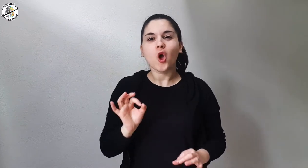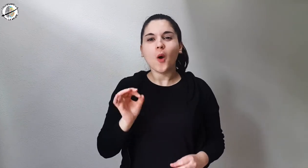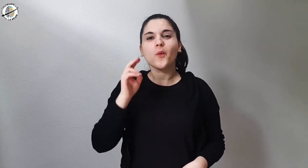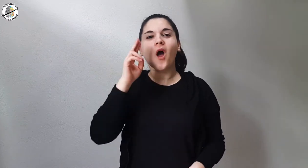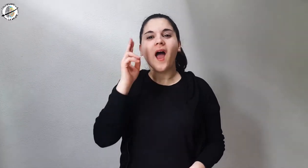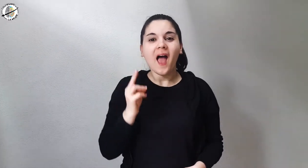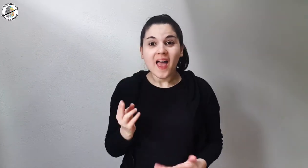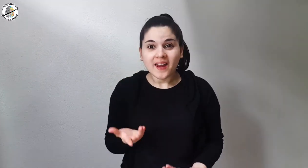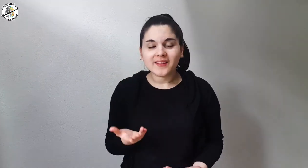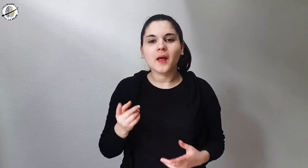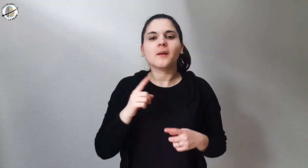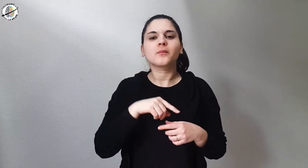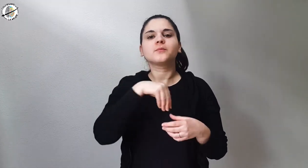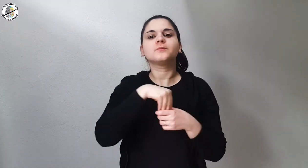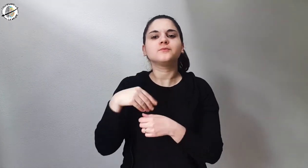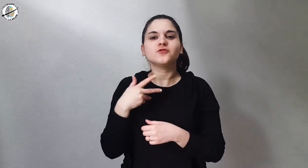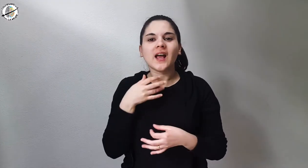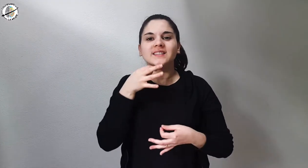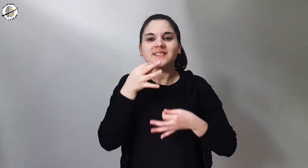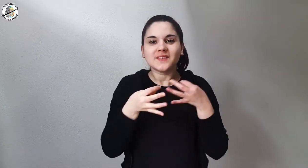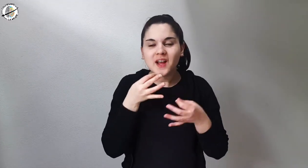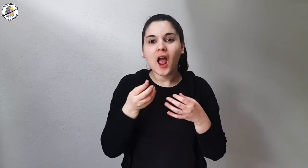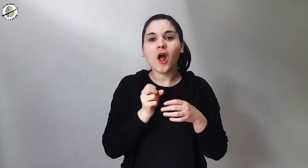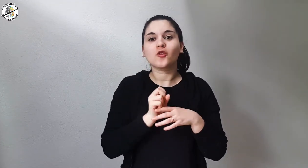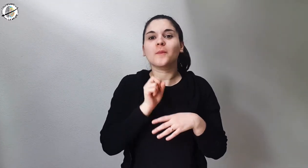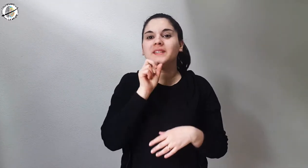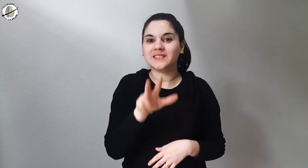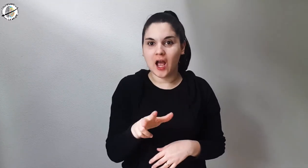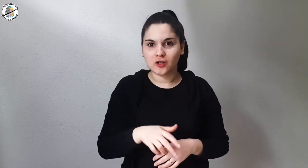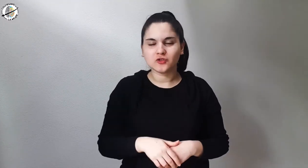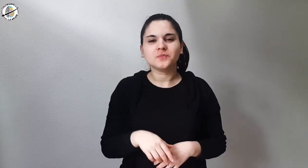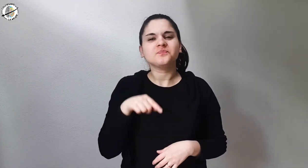is art and contains meanings that convey a message.